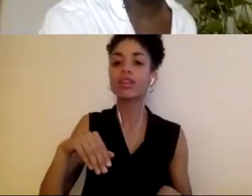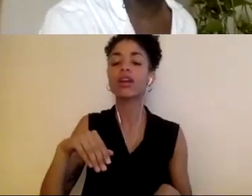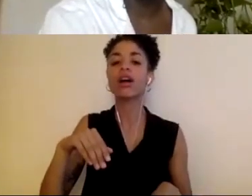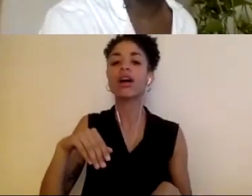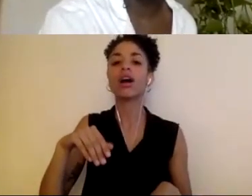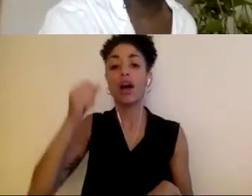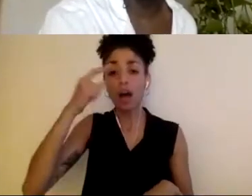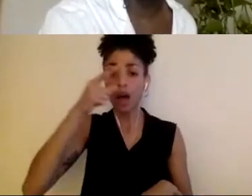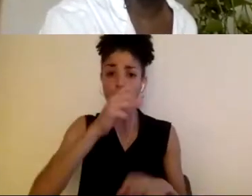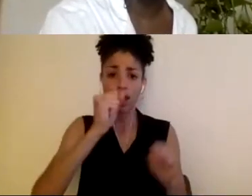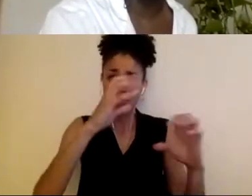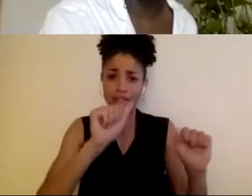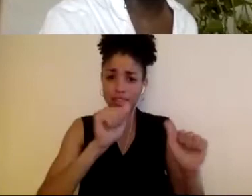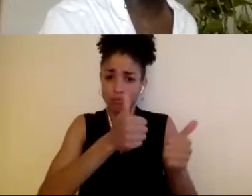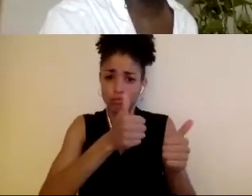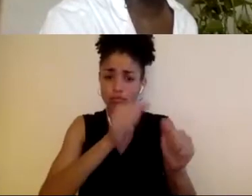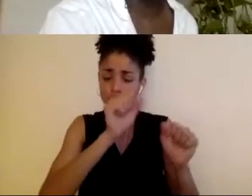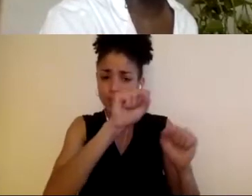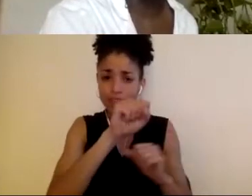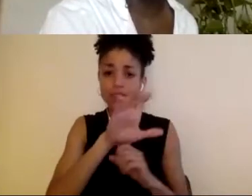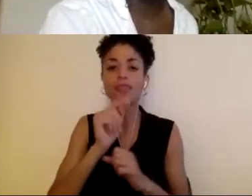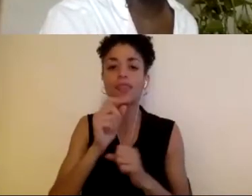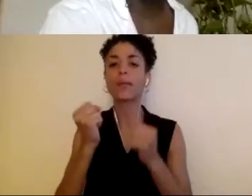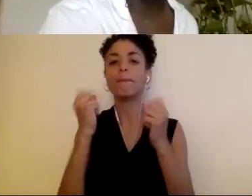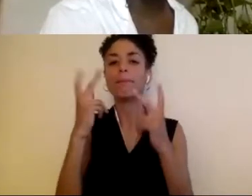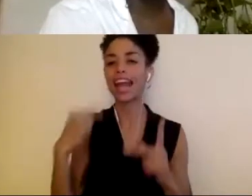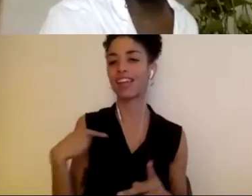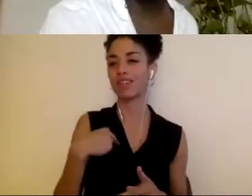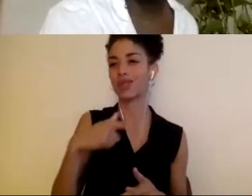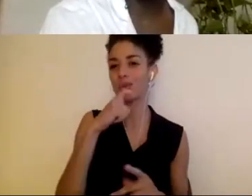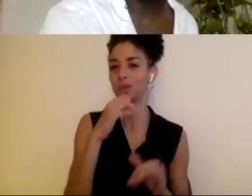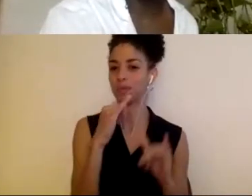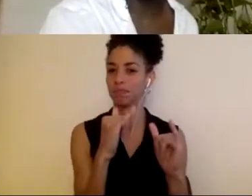amazing, but there's so many of us that are amazing. So how